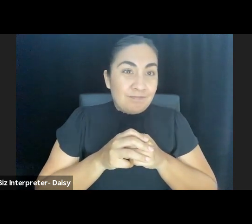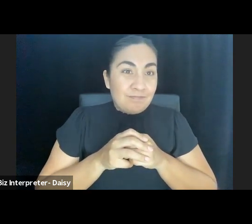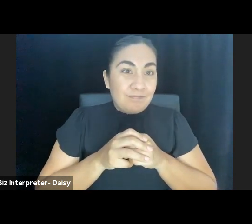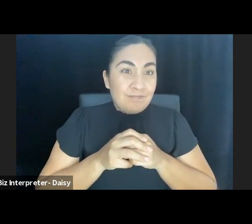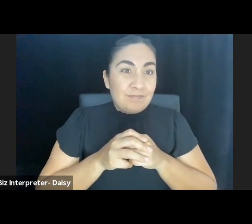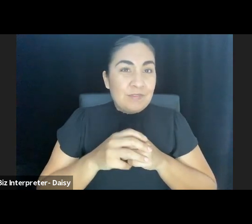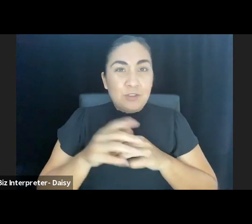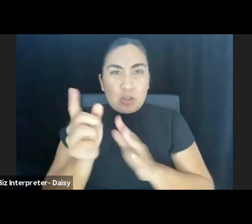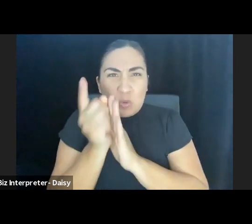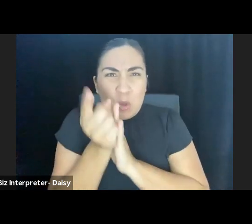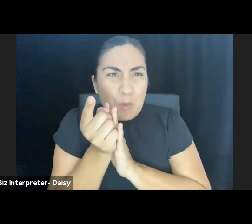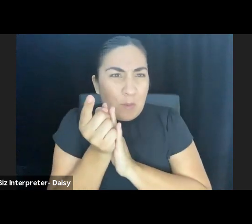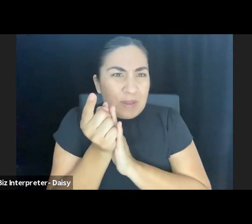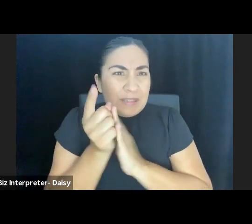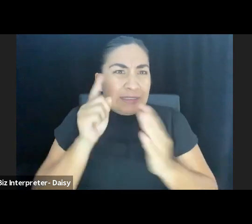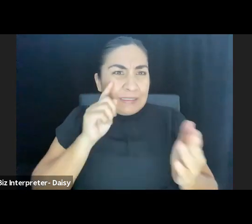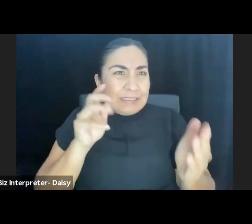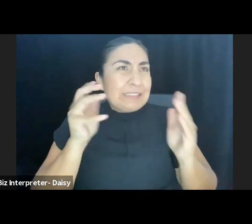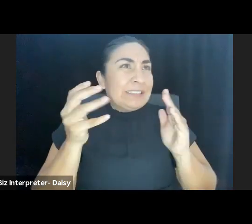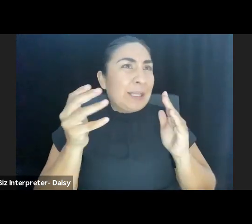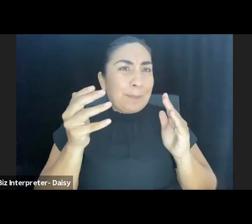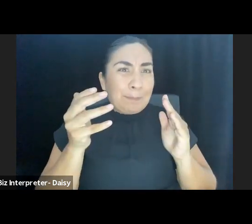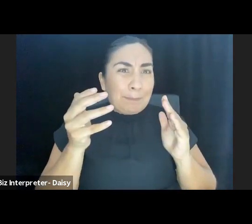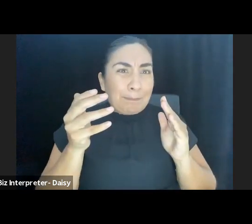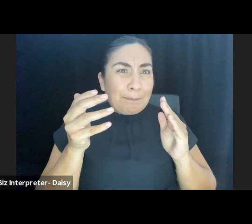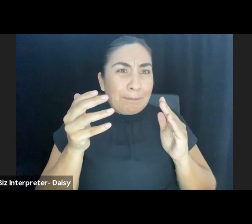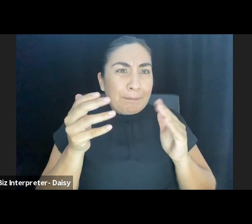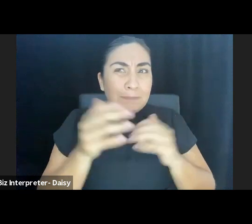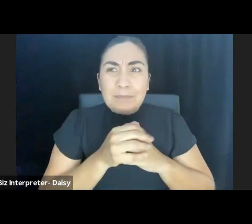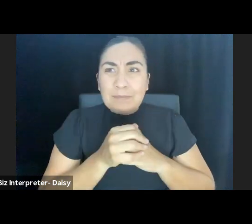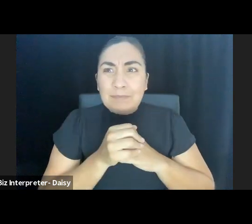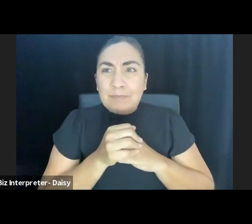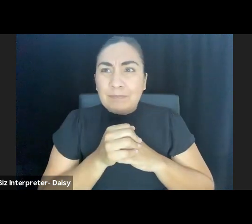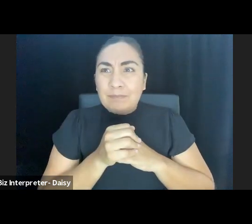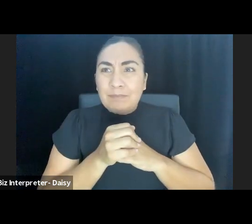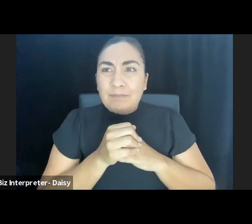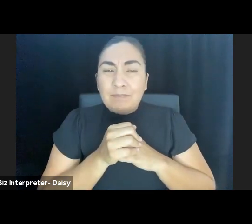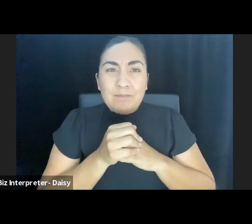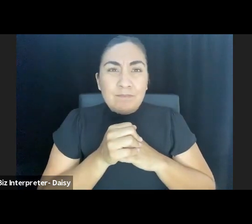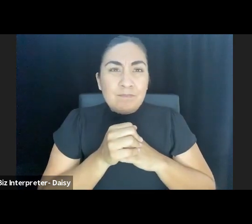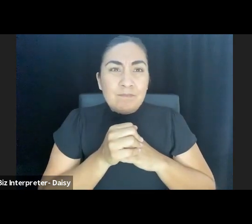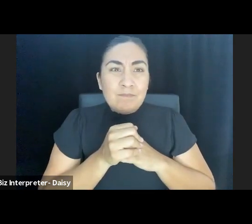One moment, everybody, it looks like, Jamil, we may have lost your connection.